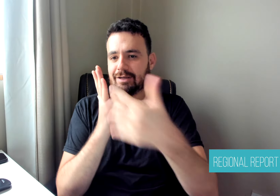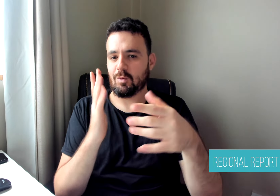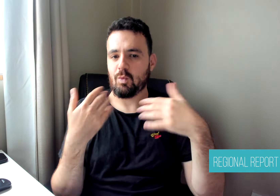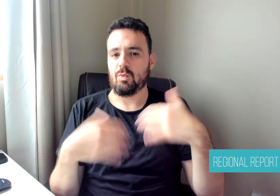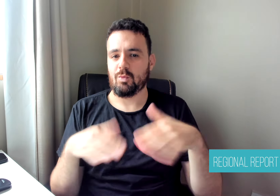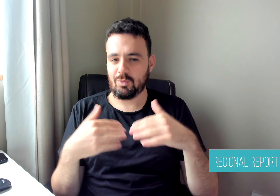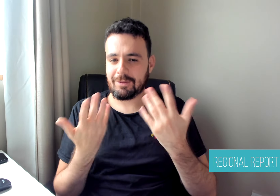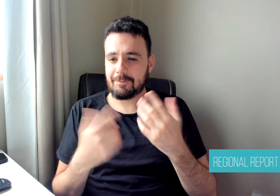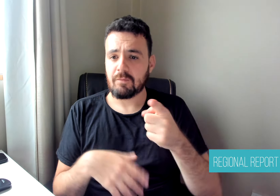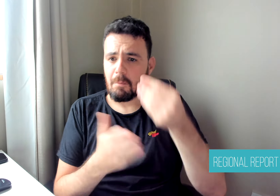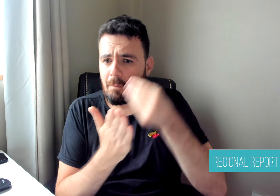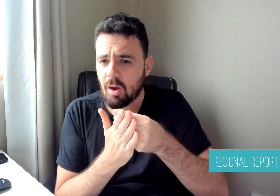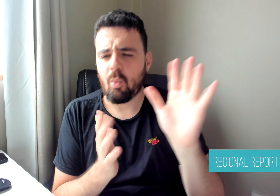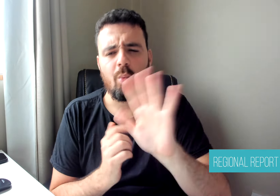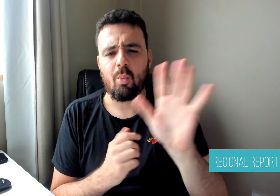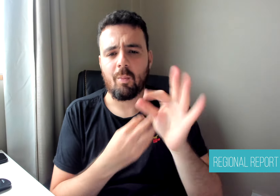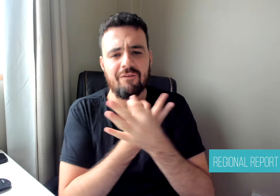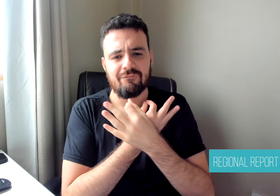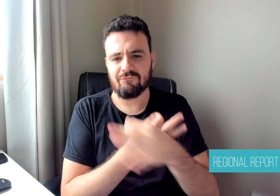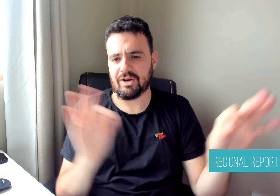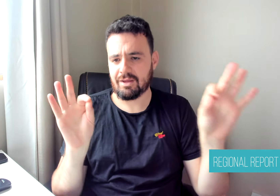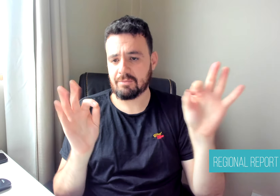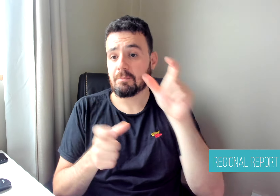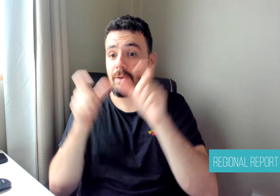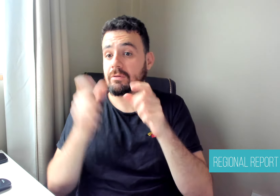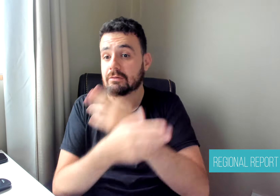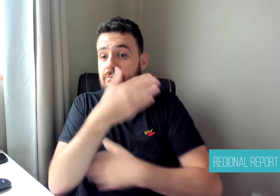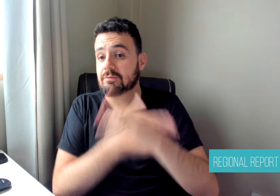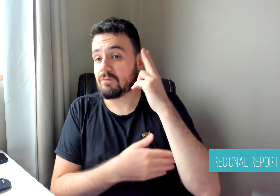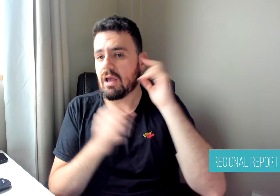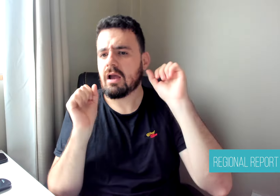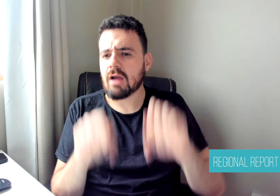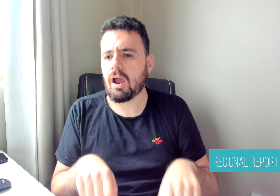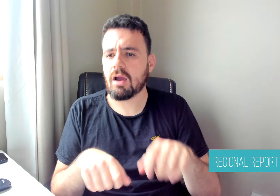such as "hello," "friend," "eat," "walk," or "dog" into